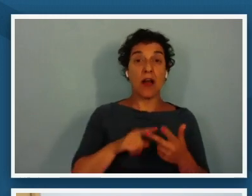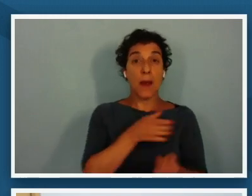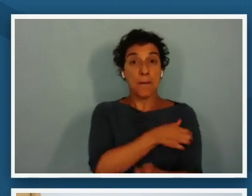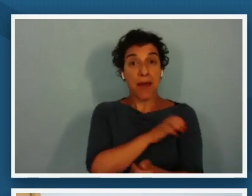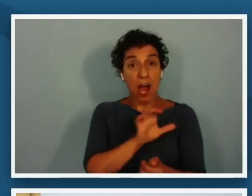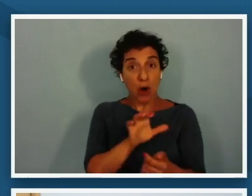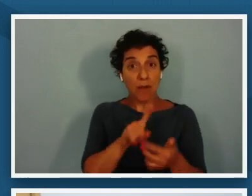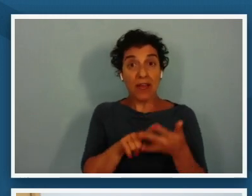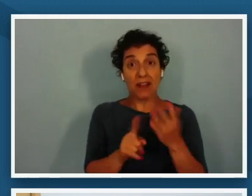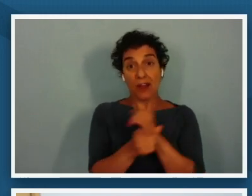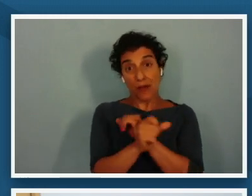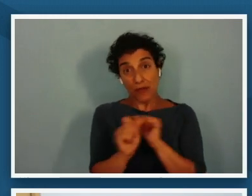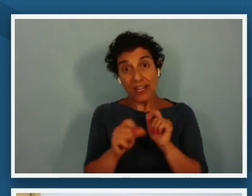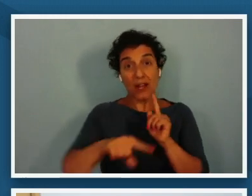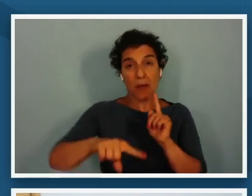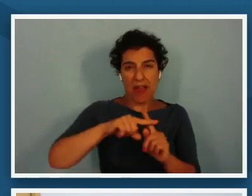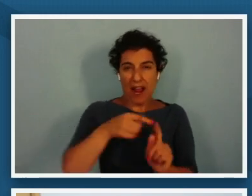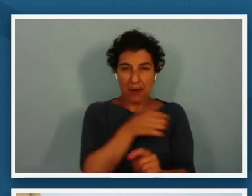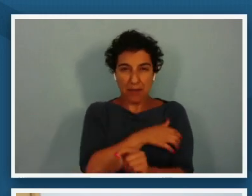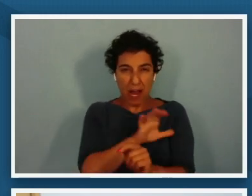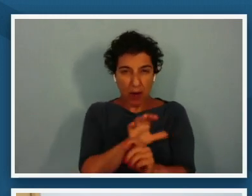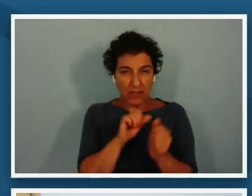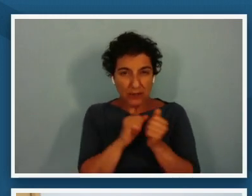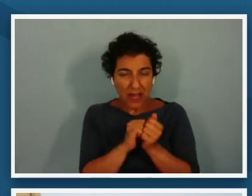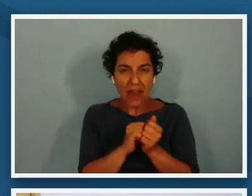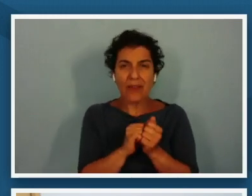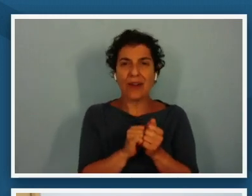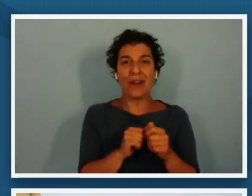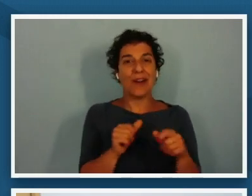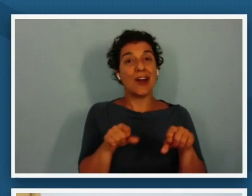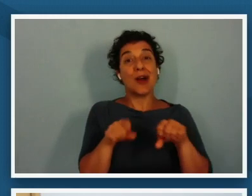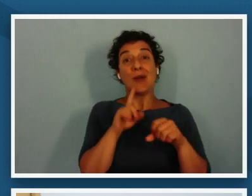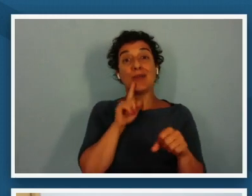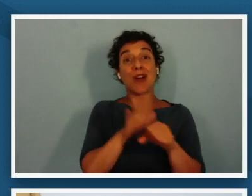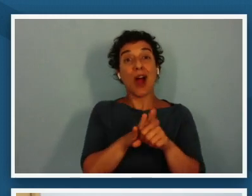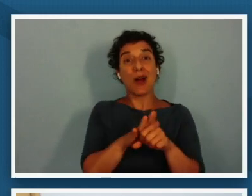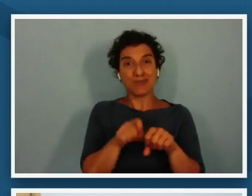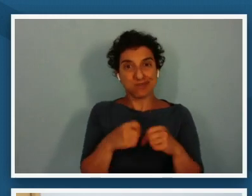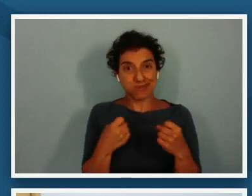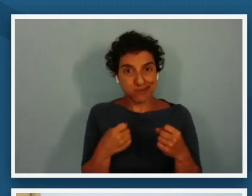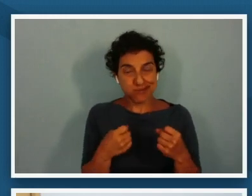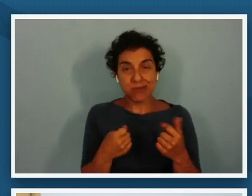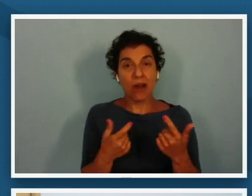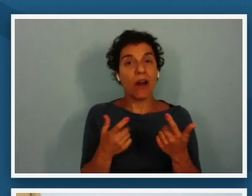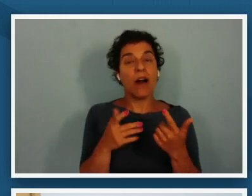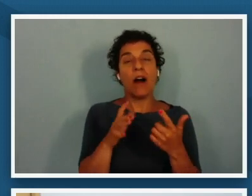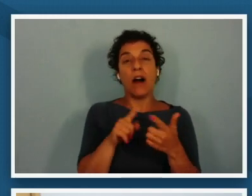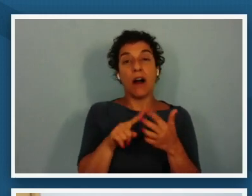empowerment together uh broken promises